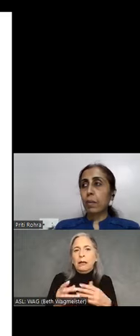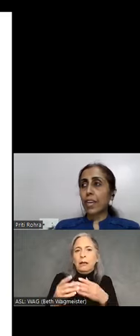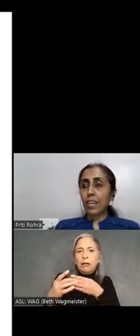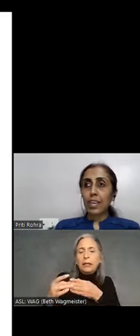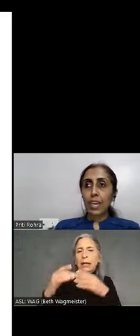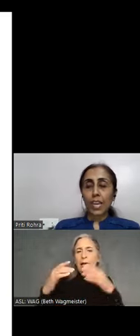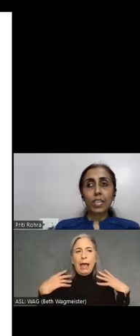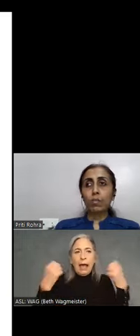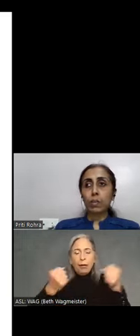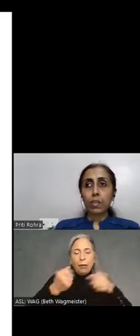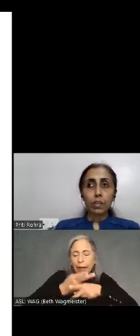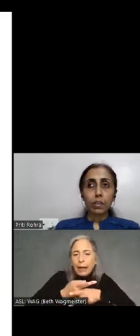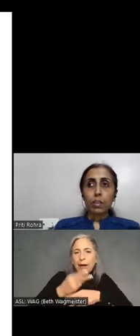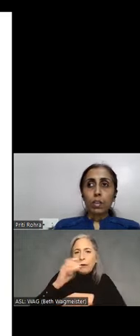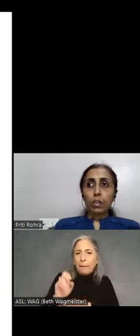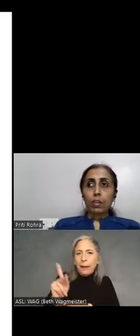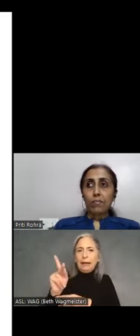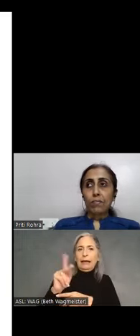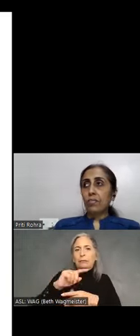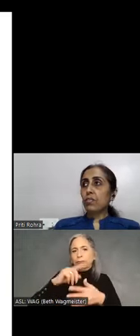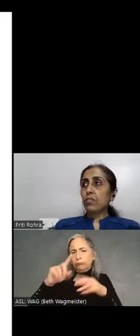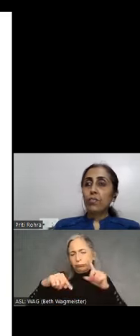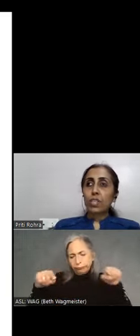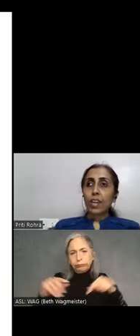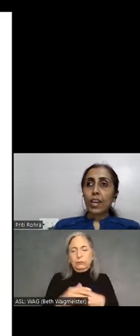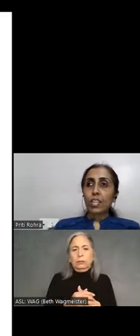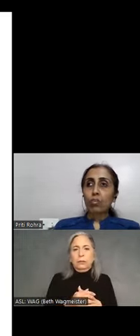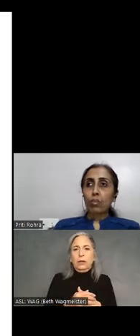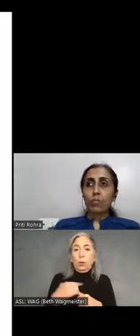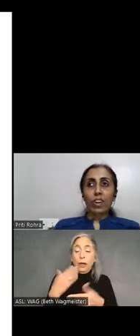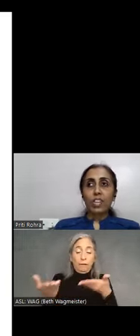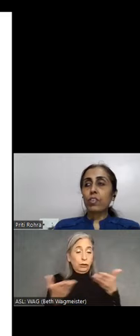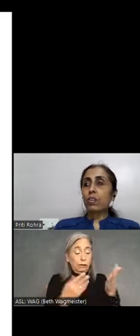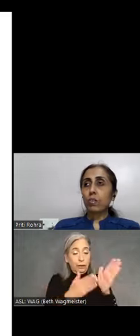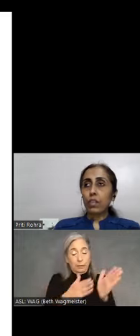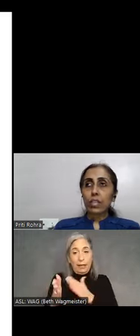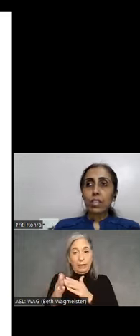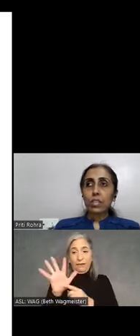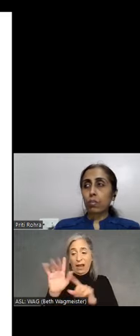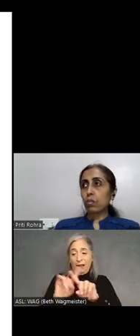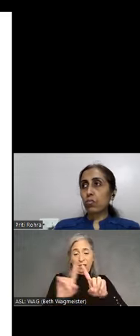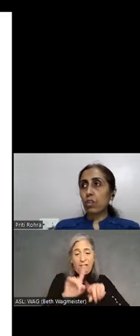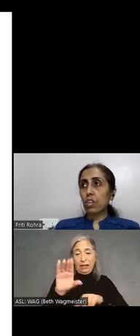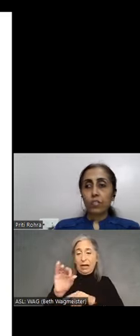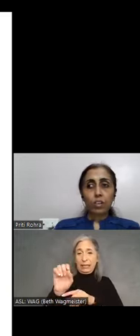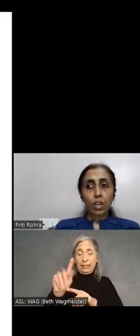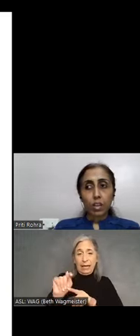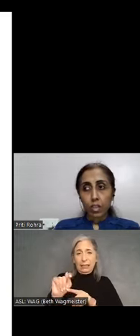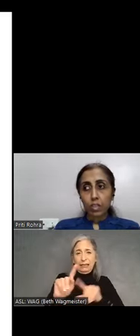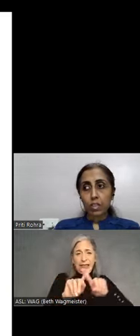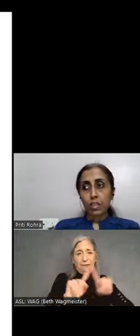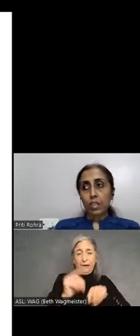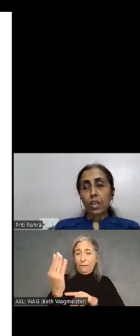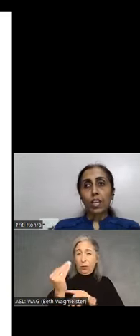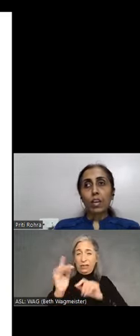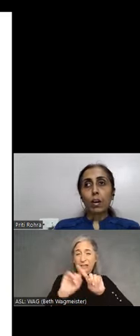banking. We have service plans from five different continents across fourteen different countries.